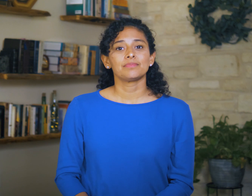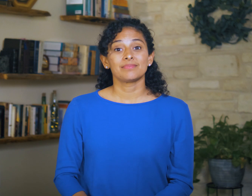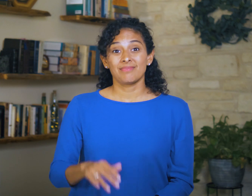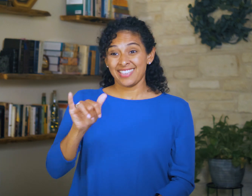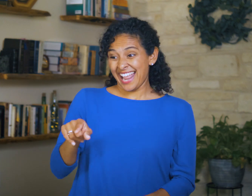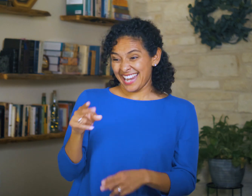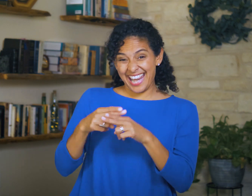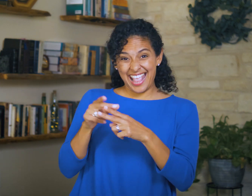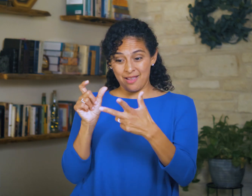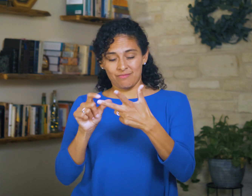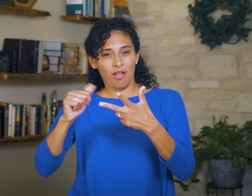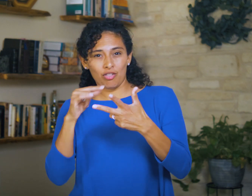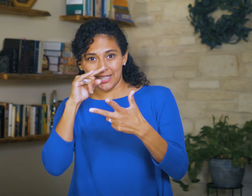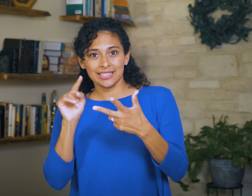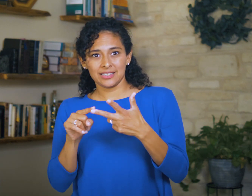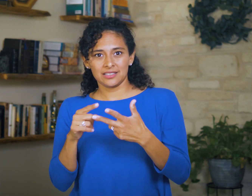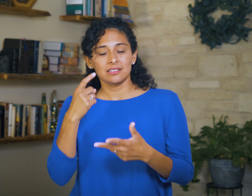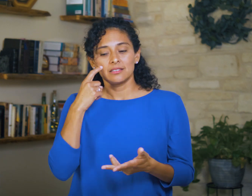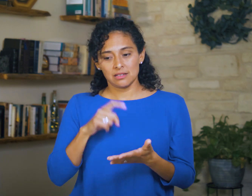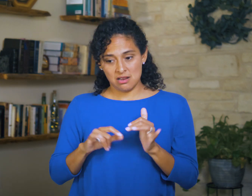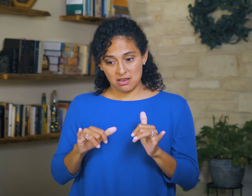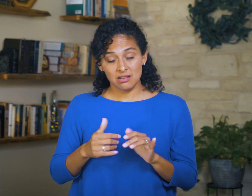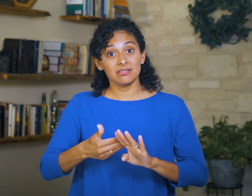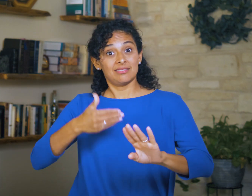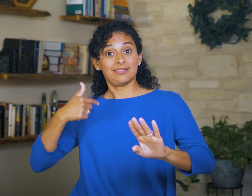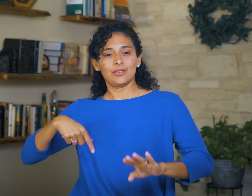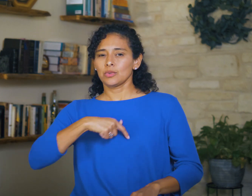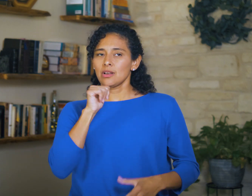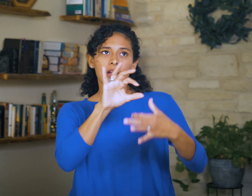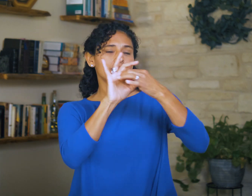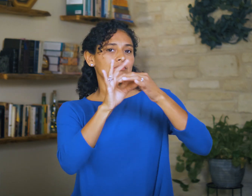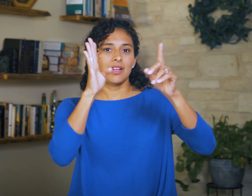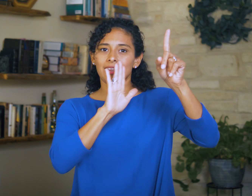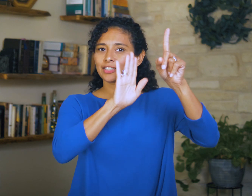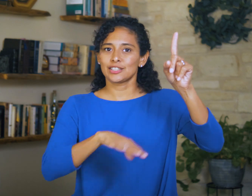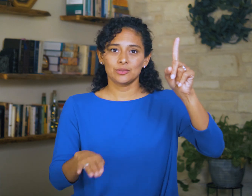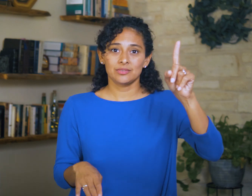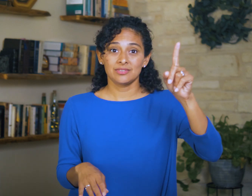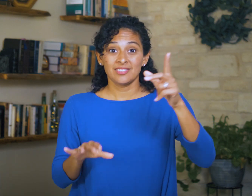In this name, we see that we were not His children.